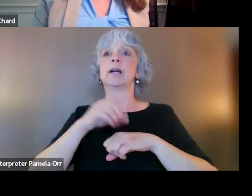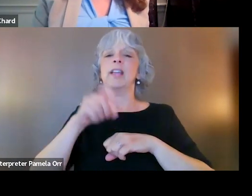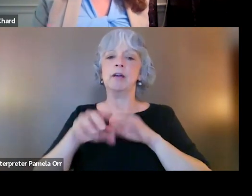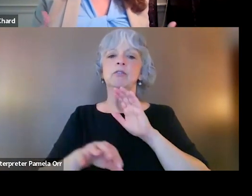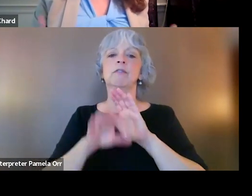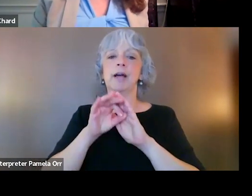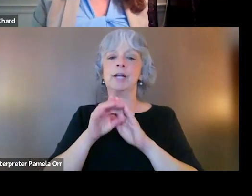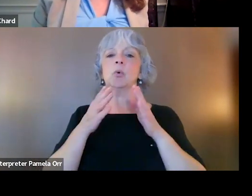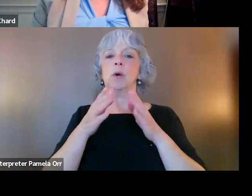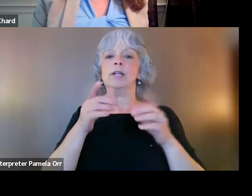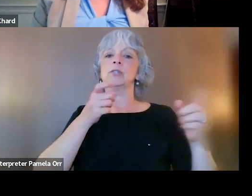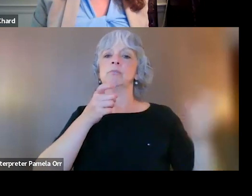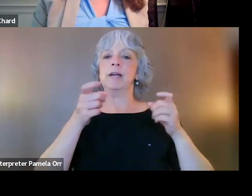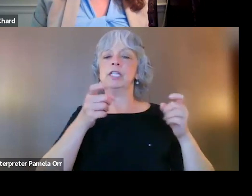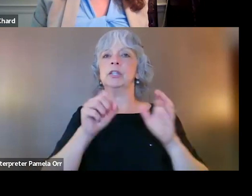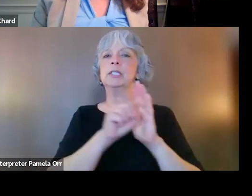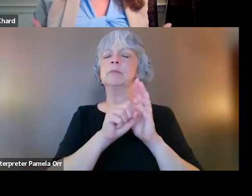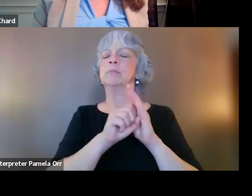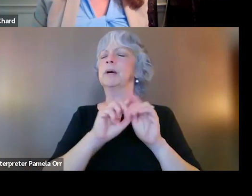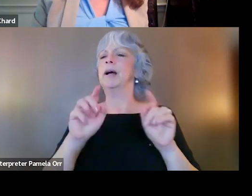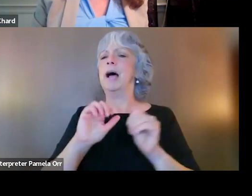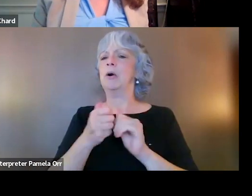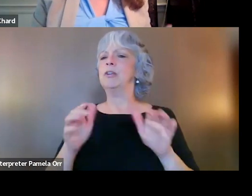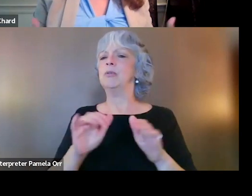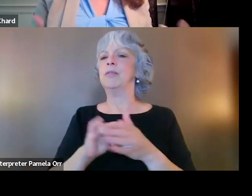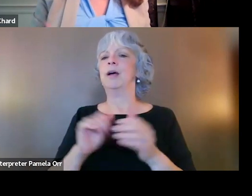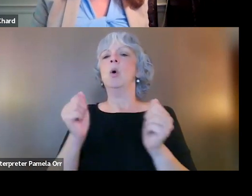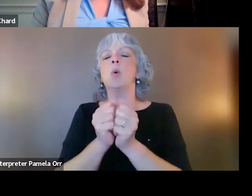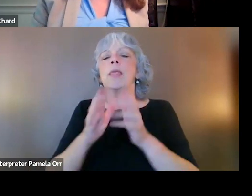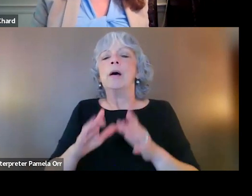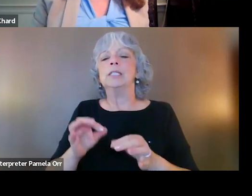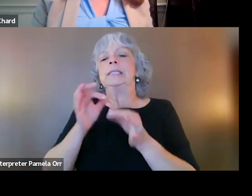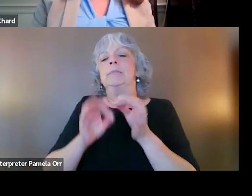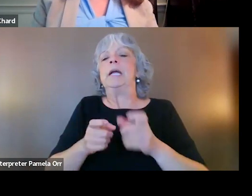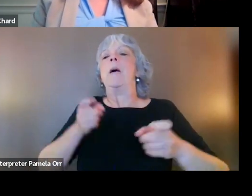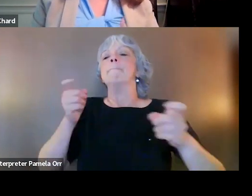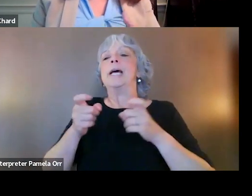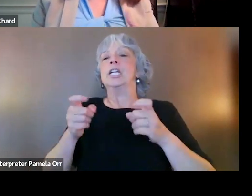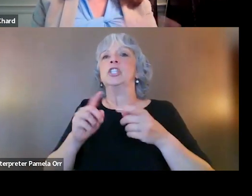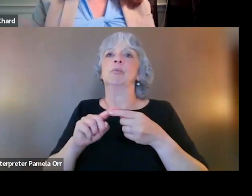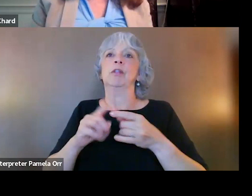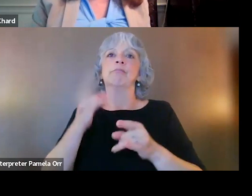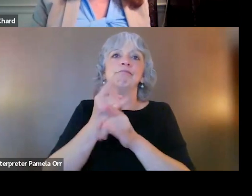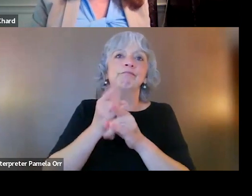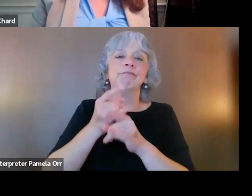How do they do that in a way that isn't just managing with drinking or with substance use?